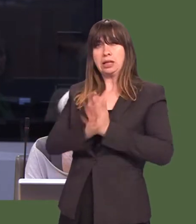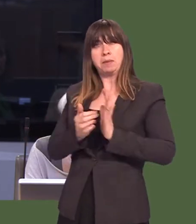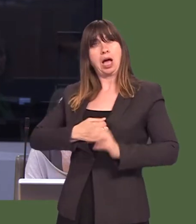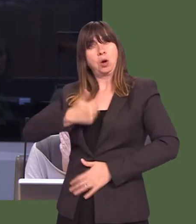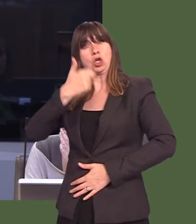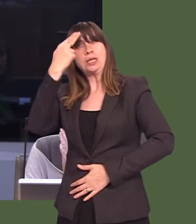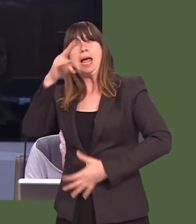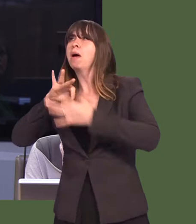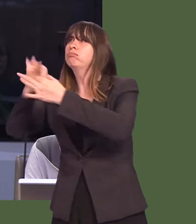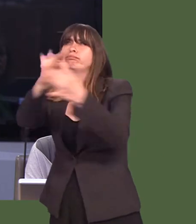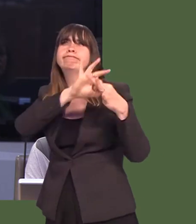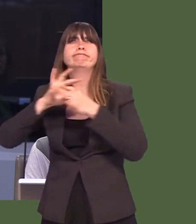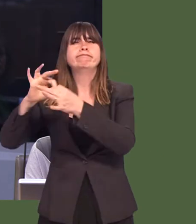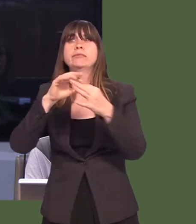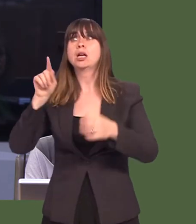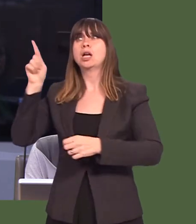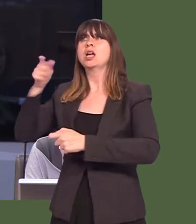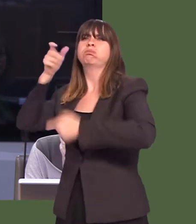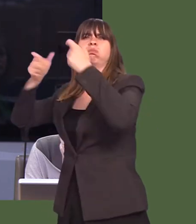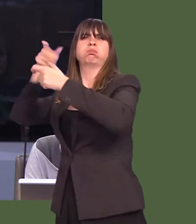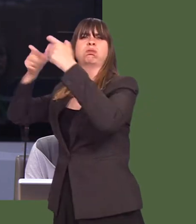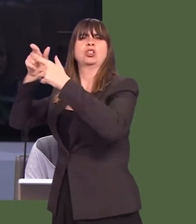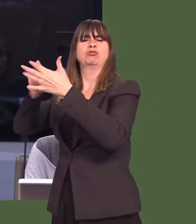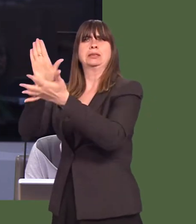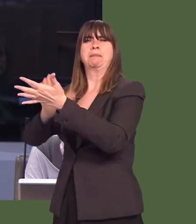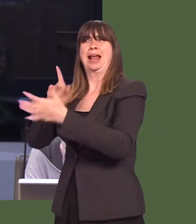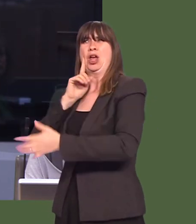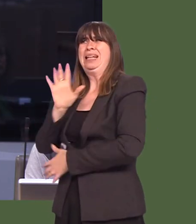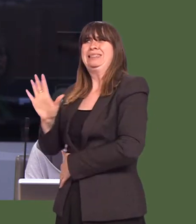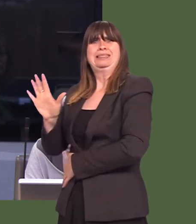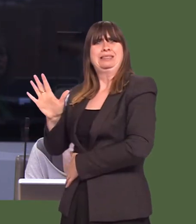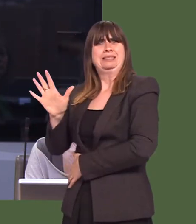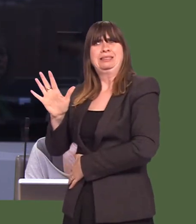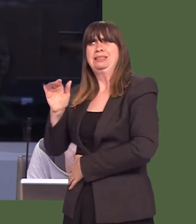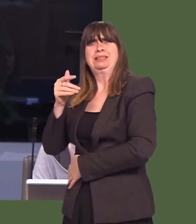tarnishing Walesís good name around the world because of that language being used by Theresa May.